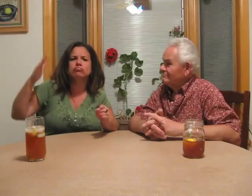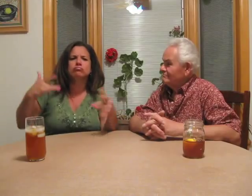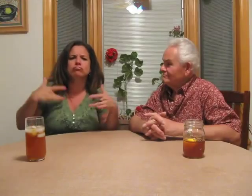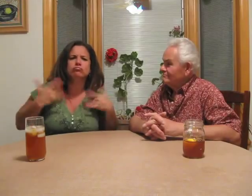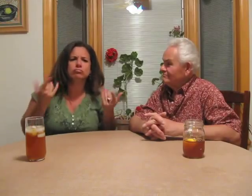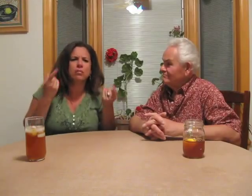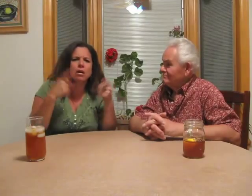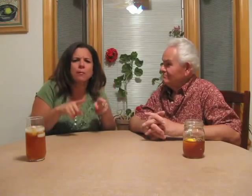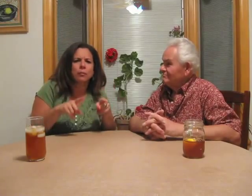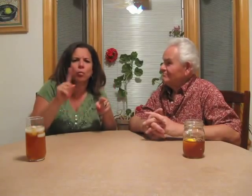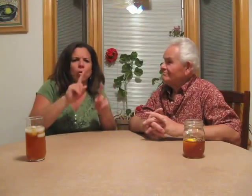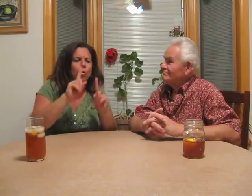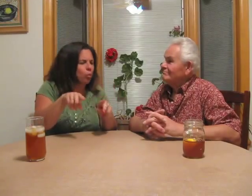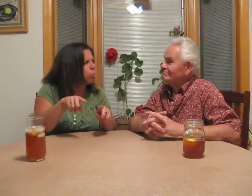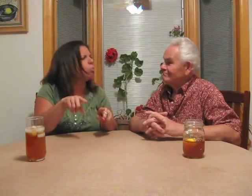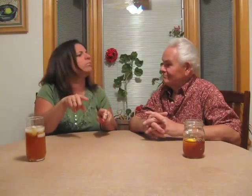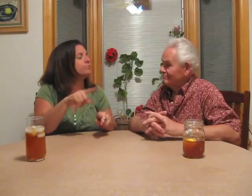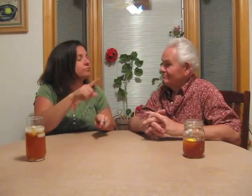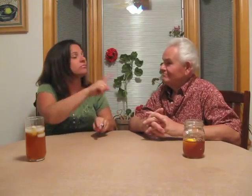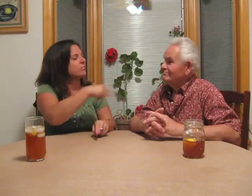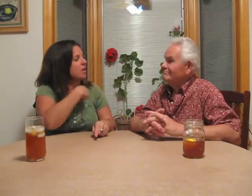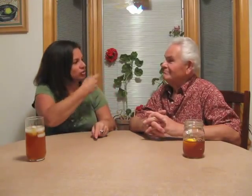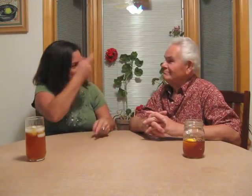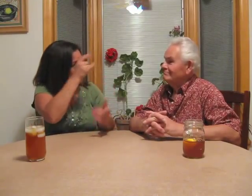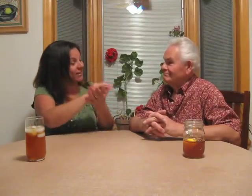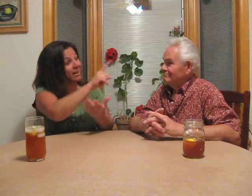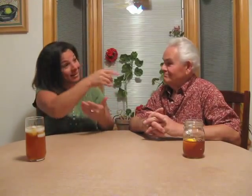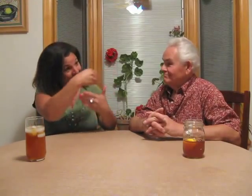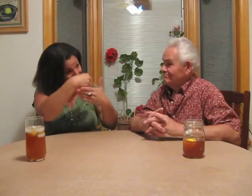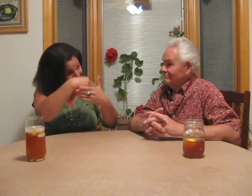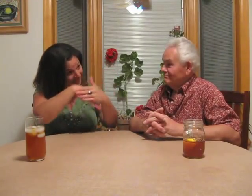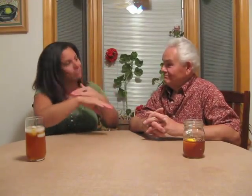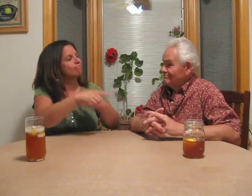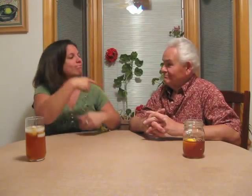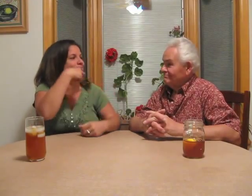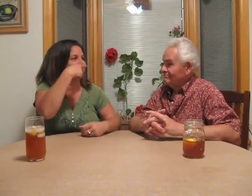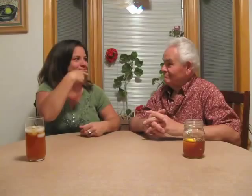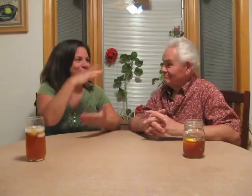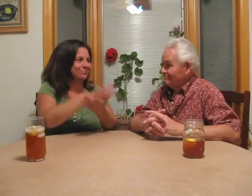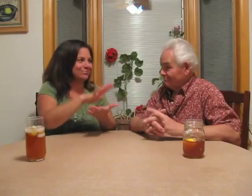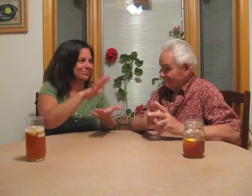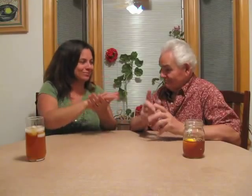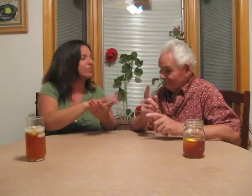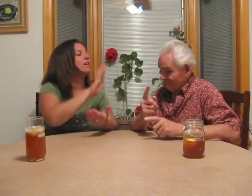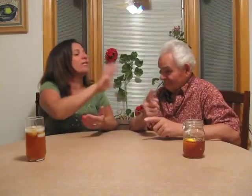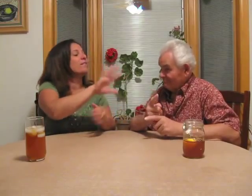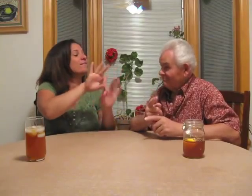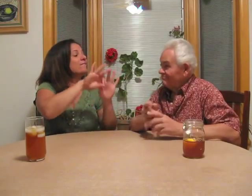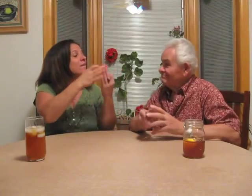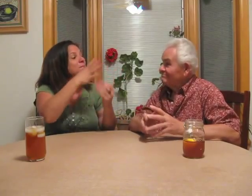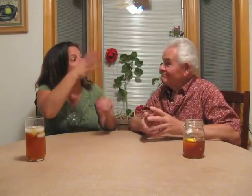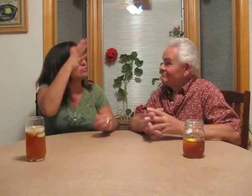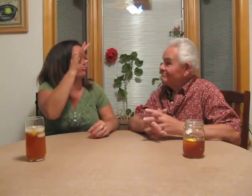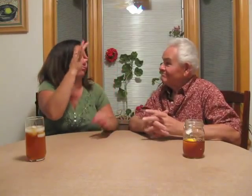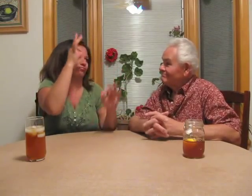Before that, what was happening and where did he go as we wonder. I understand that when you enrolled in a public school. Joe: That’s correct. Barb: And your family, your parents, were clueless